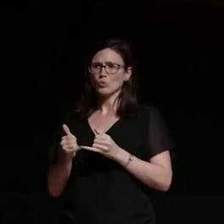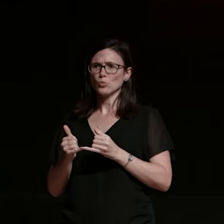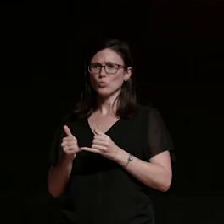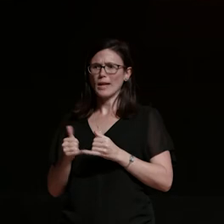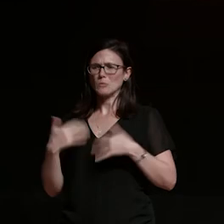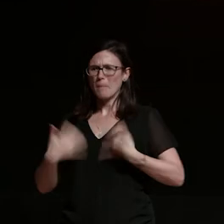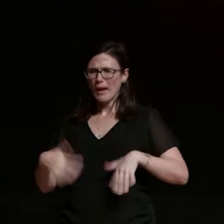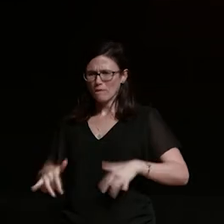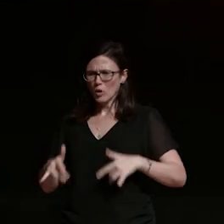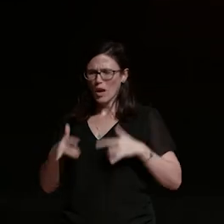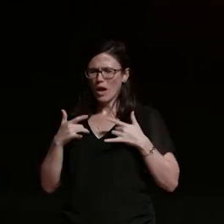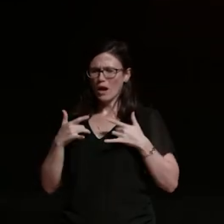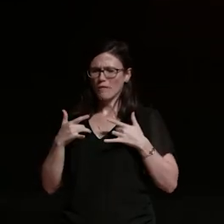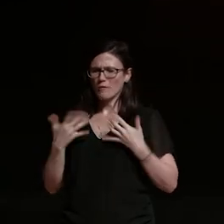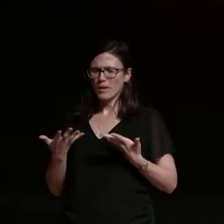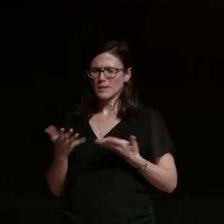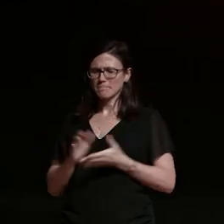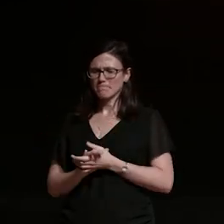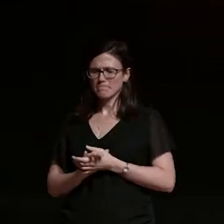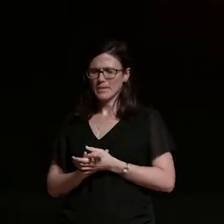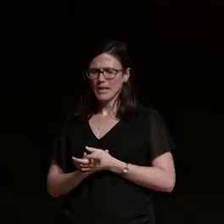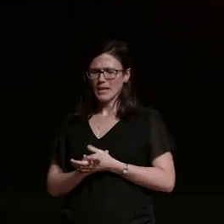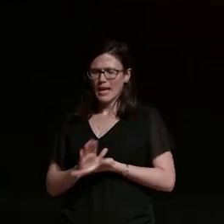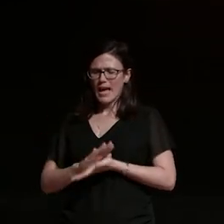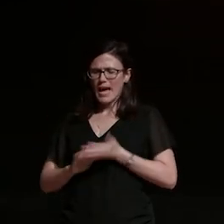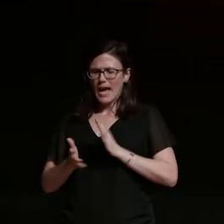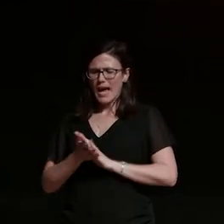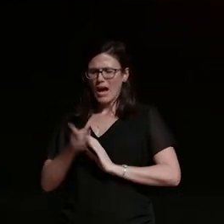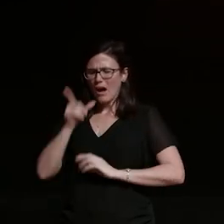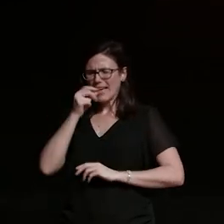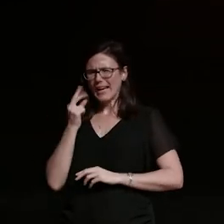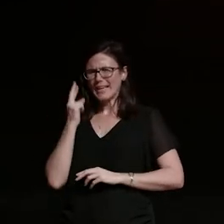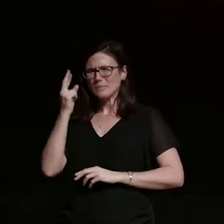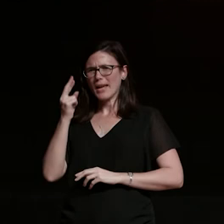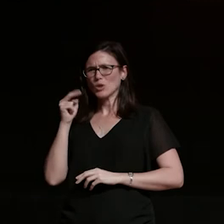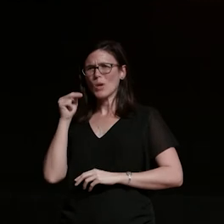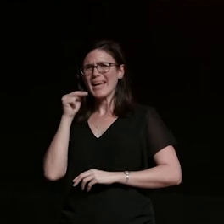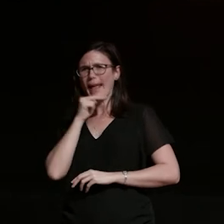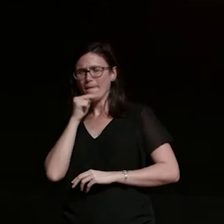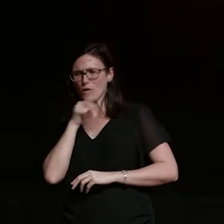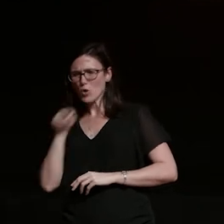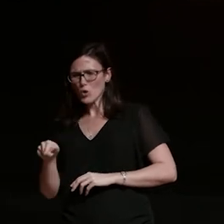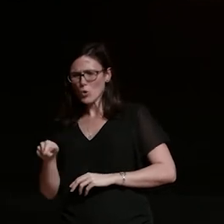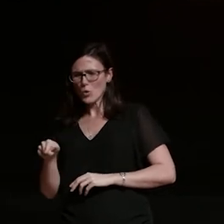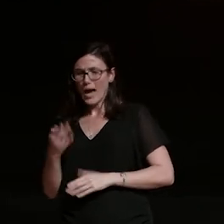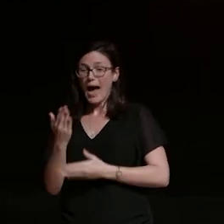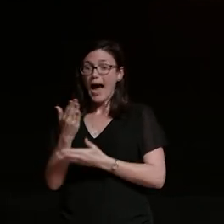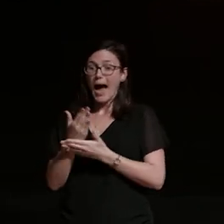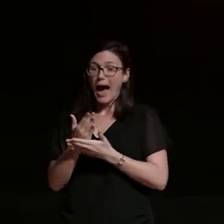could expect your nephew who's half your age who has half the number of working legs to stand up